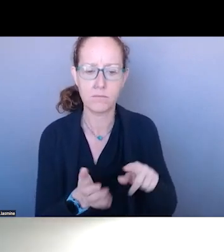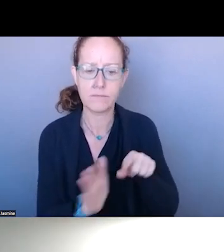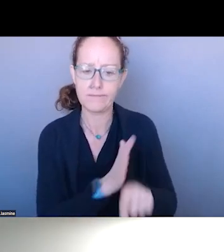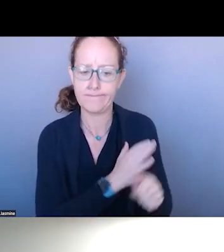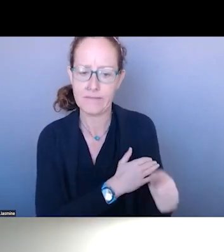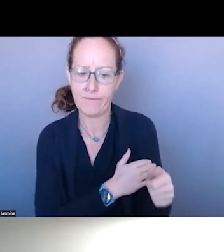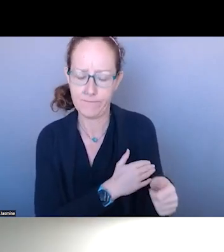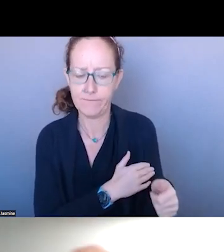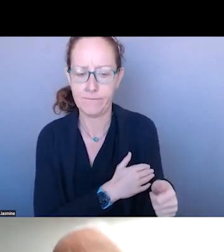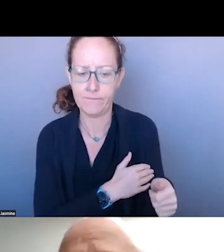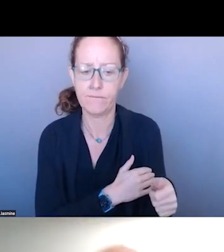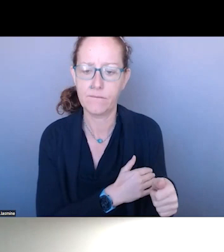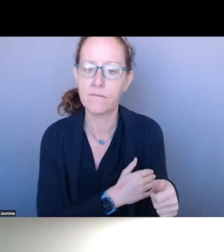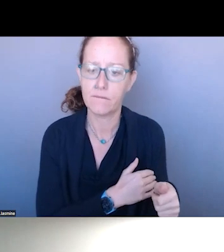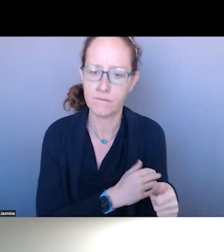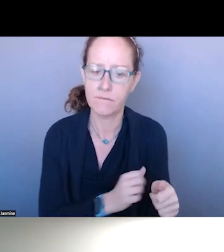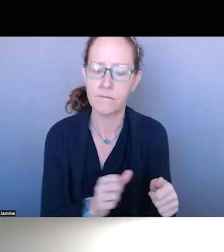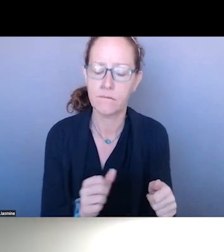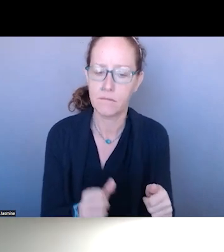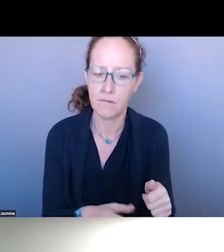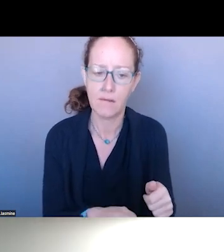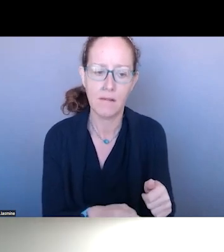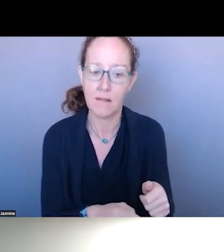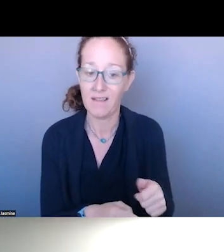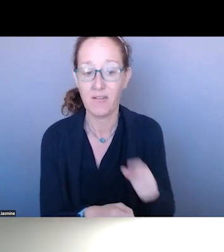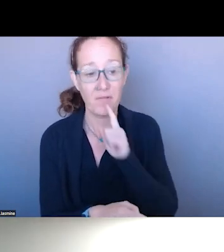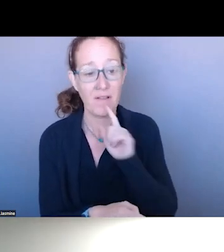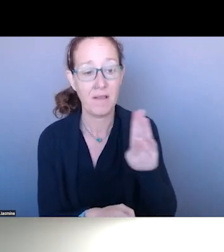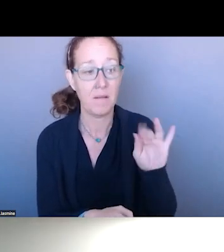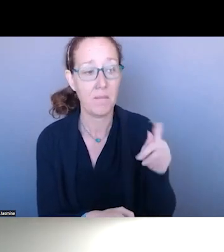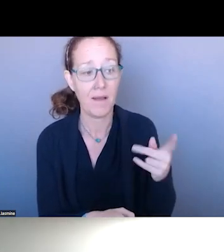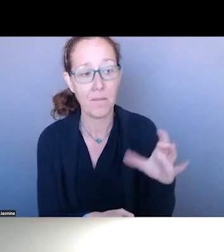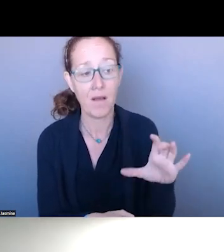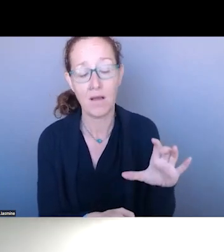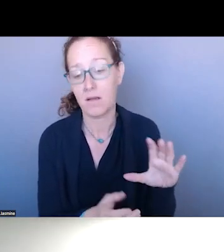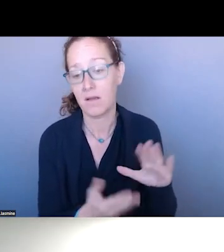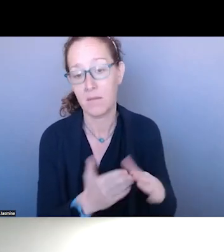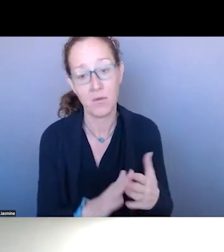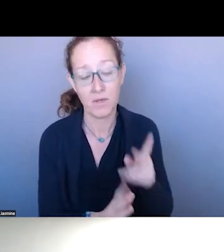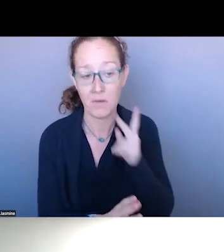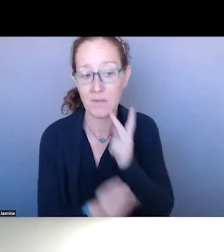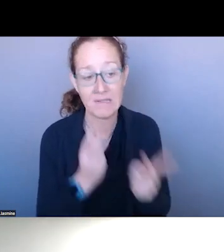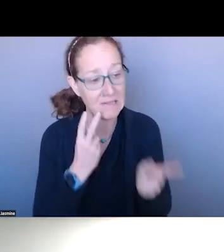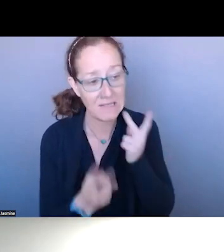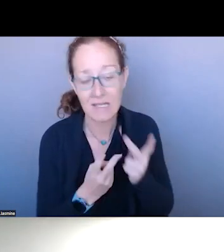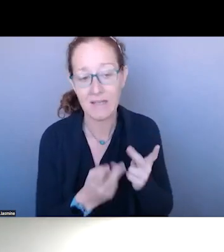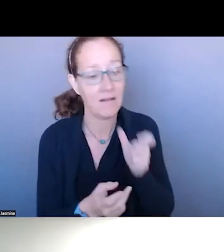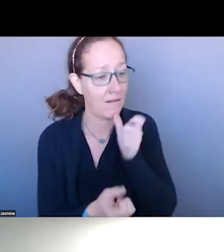UNDERSUPPORTED BY BIPOC COMMUNITIES AND I HAVE A SIMILAR FEELING